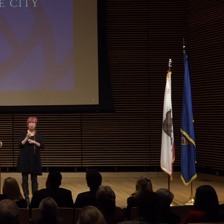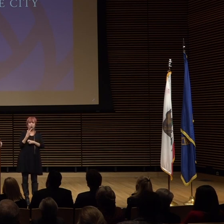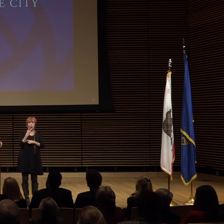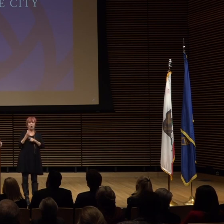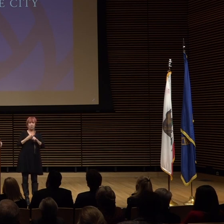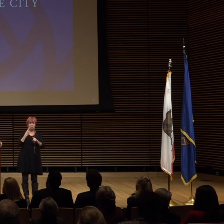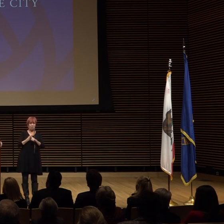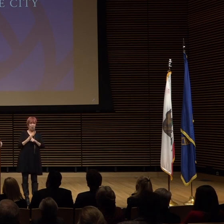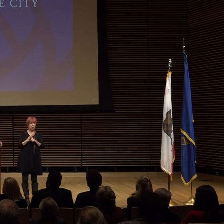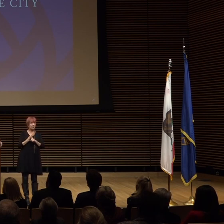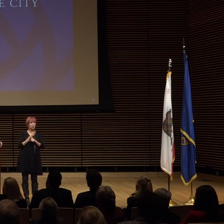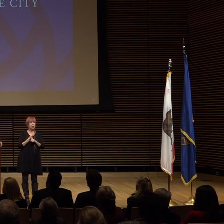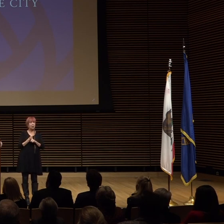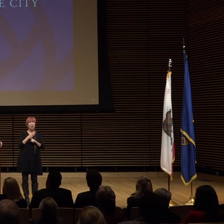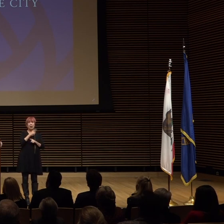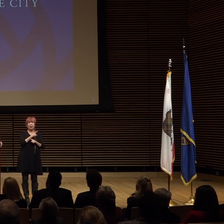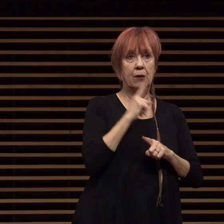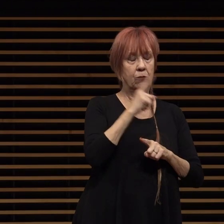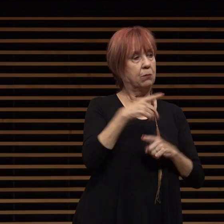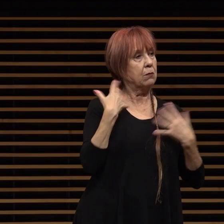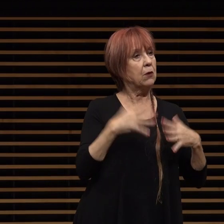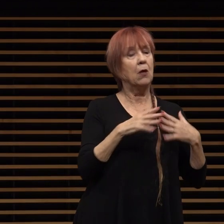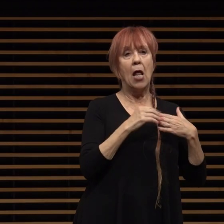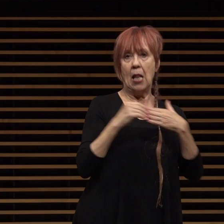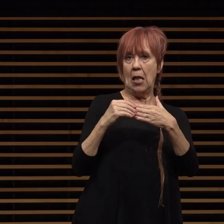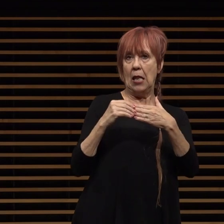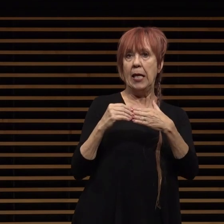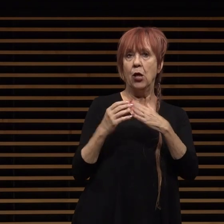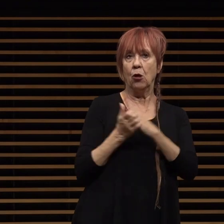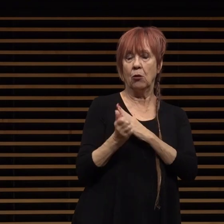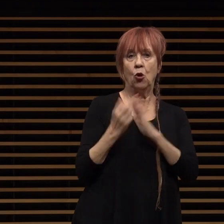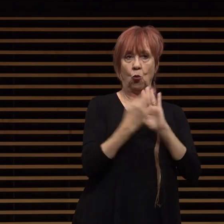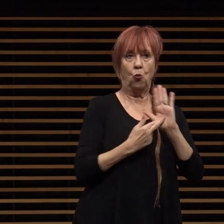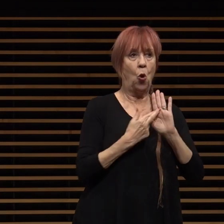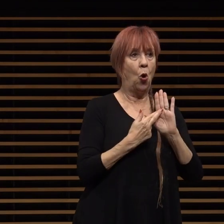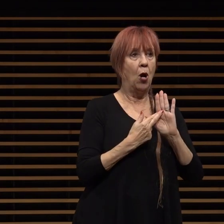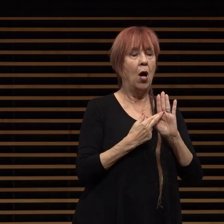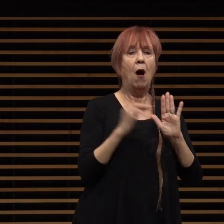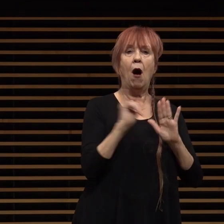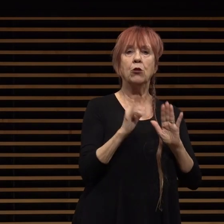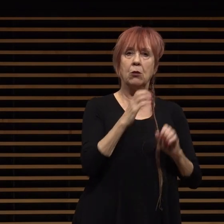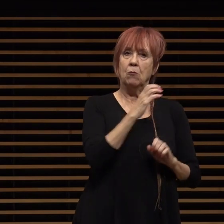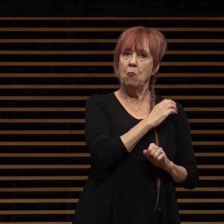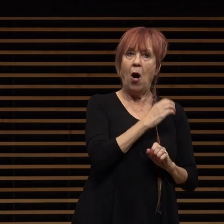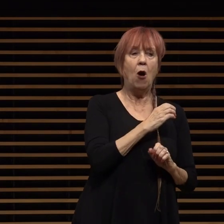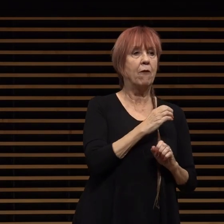leadership role here in pasadena but also been a powerful voice at the